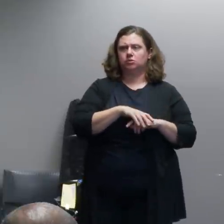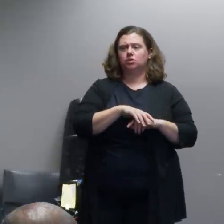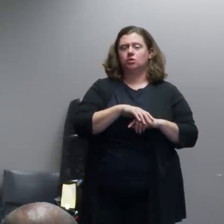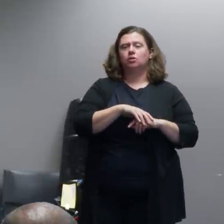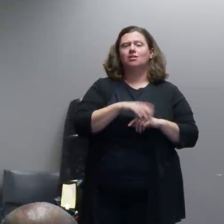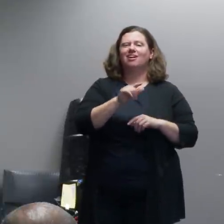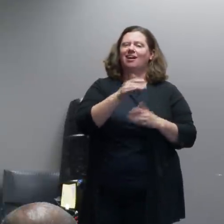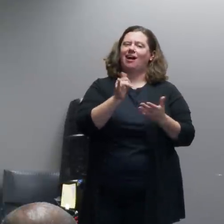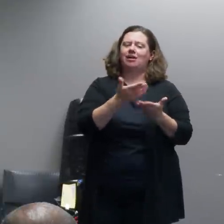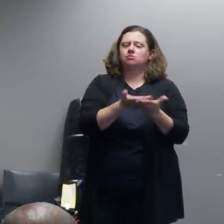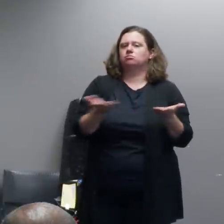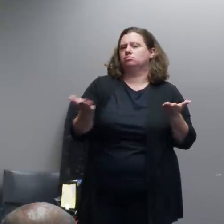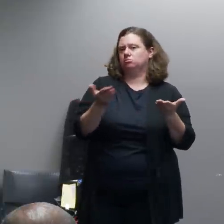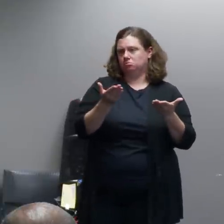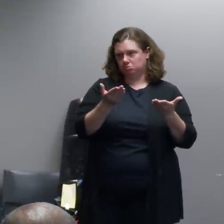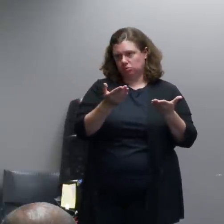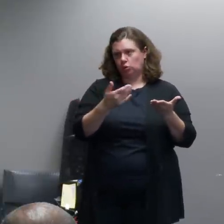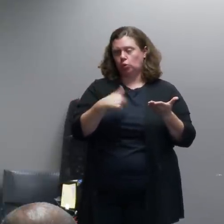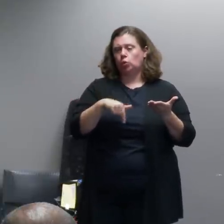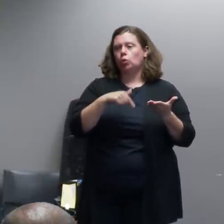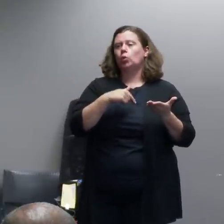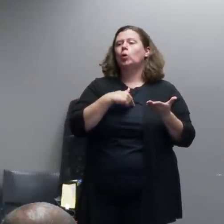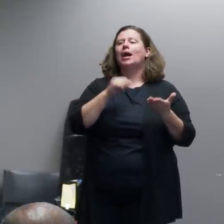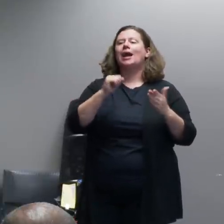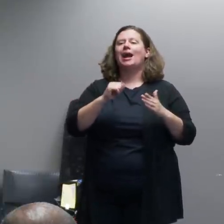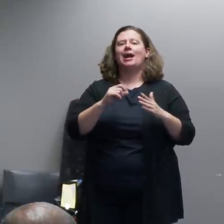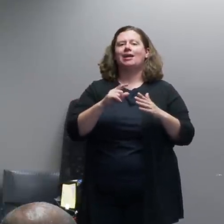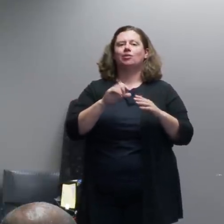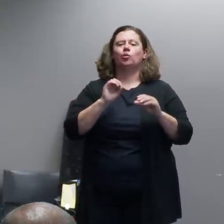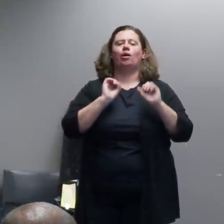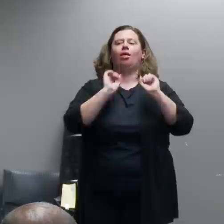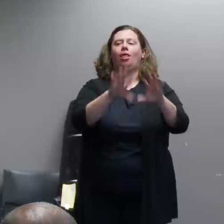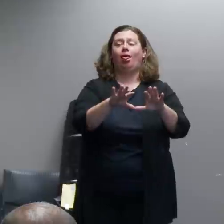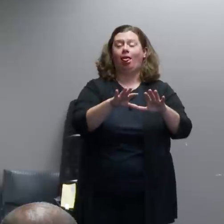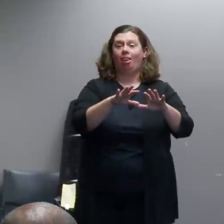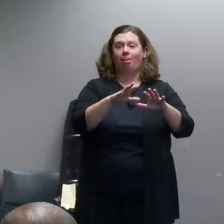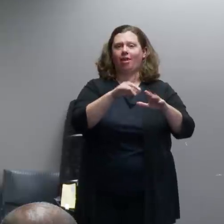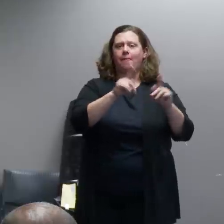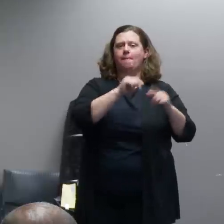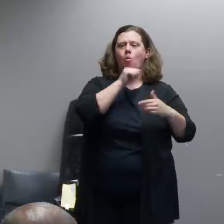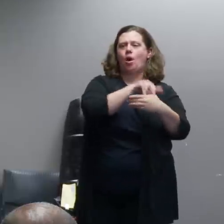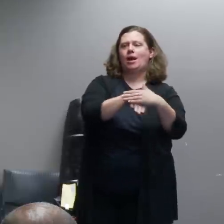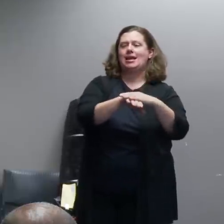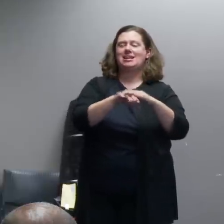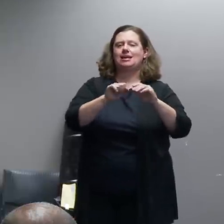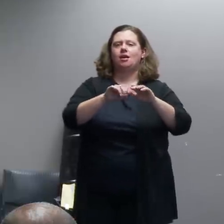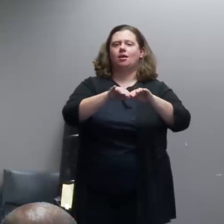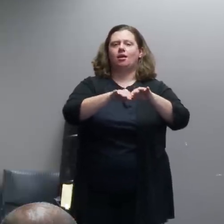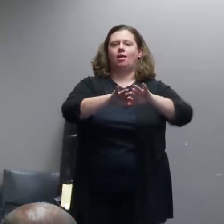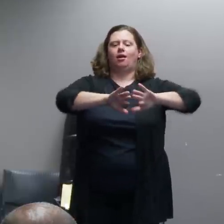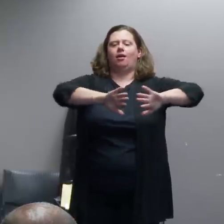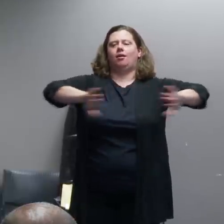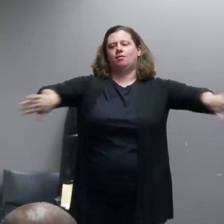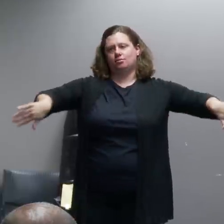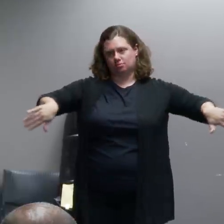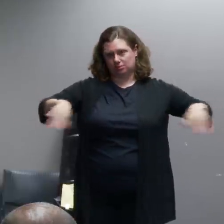area access when a crowd has escalated to a pretty significant level like a riot.